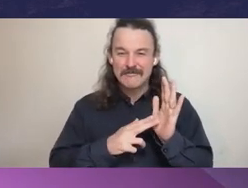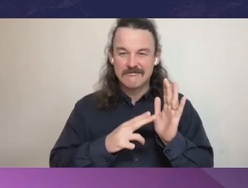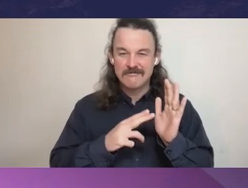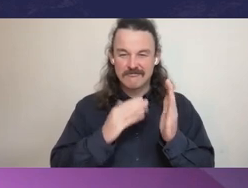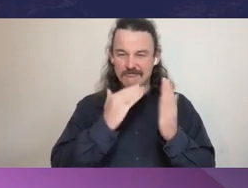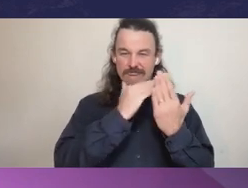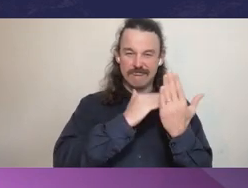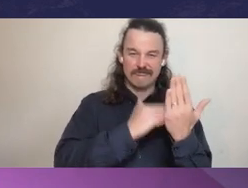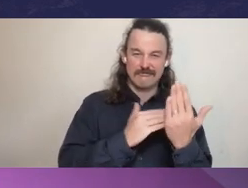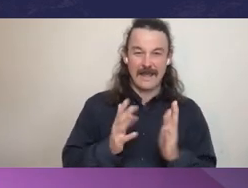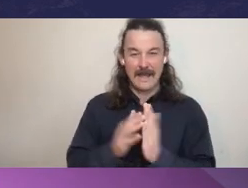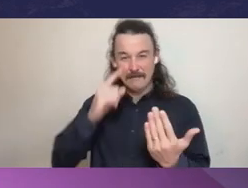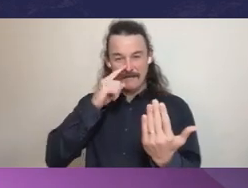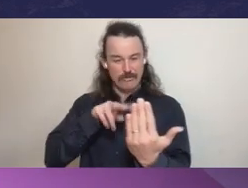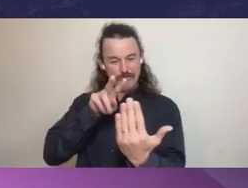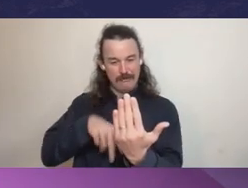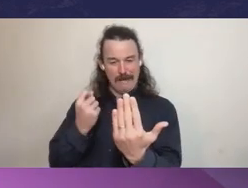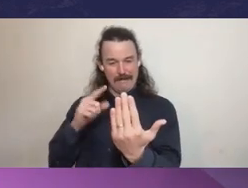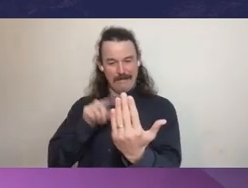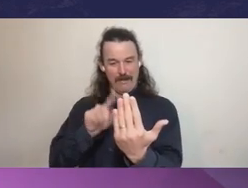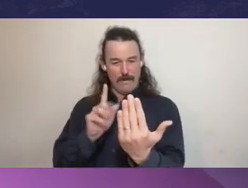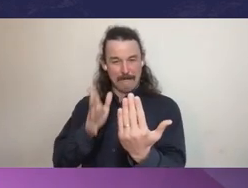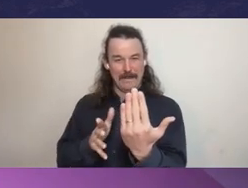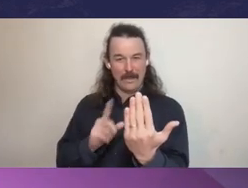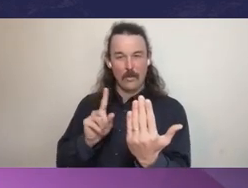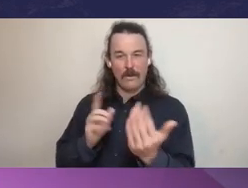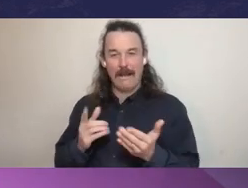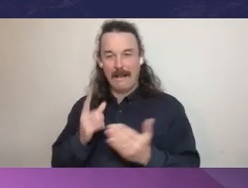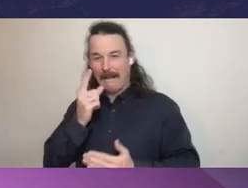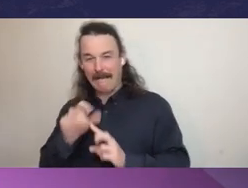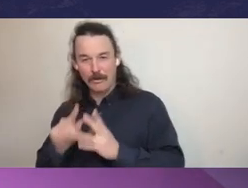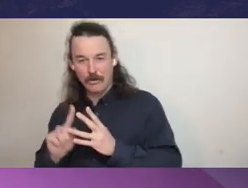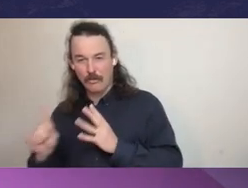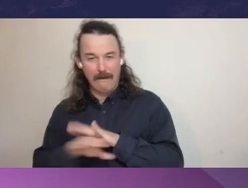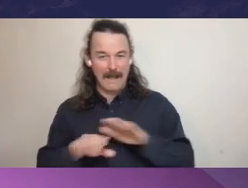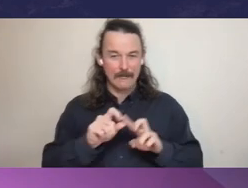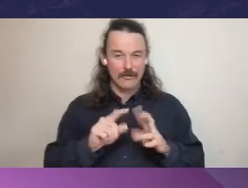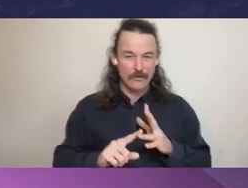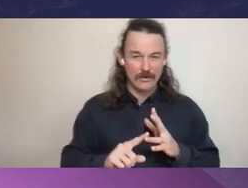I don't want to really venture into that. I'm mindful in my act I am prohibited from questioning the merits of government policy objective.